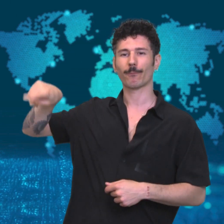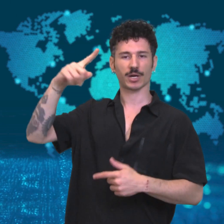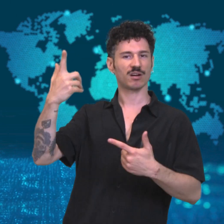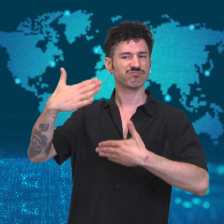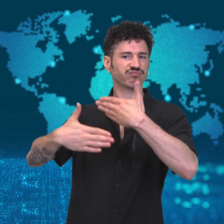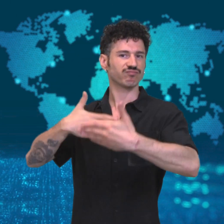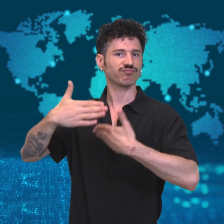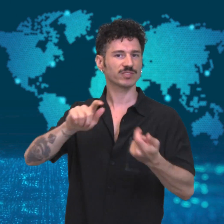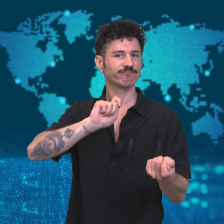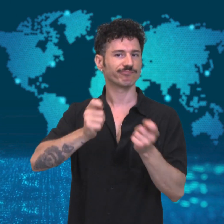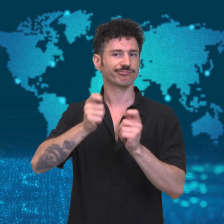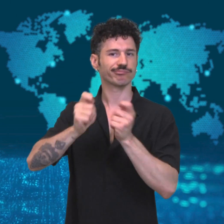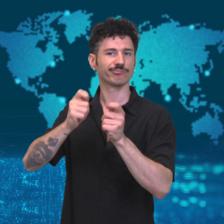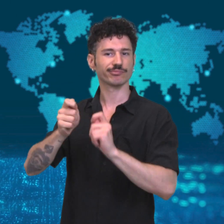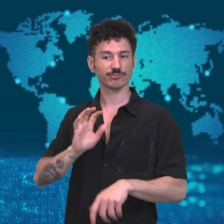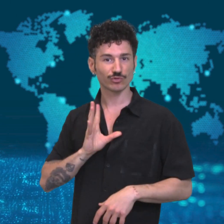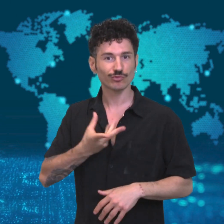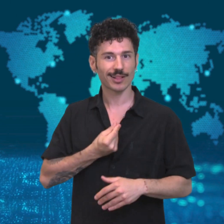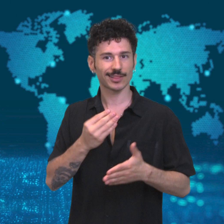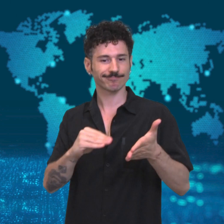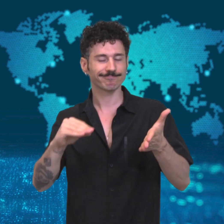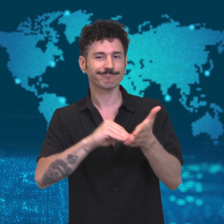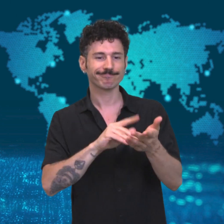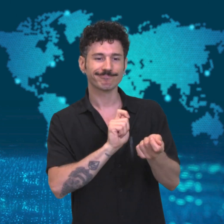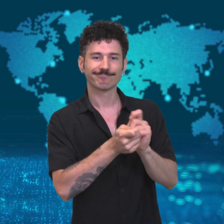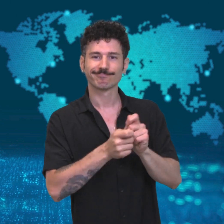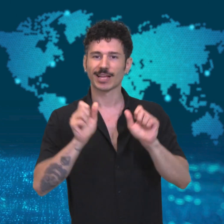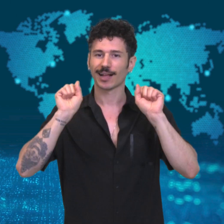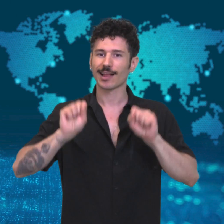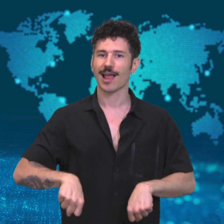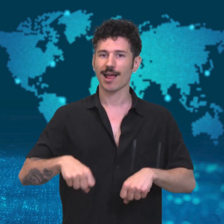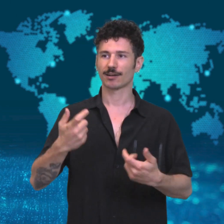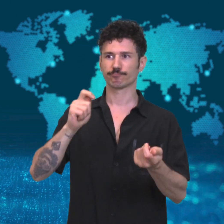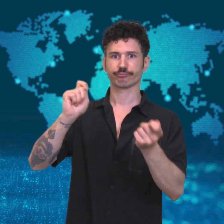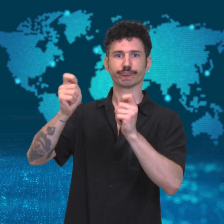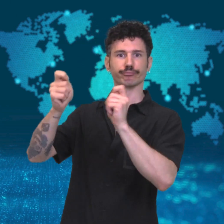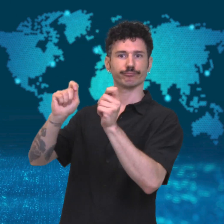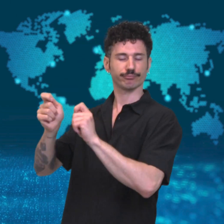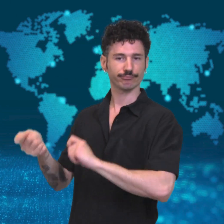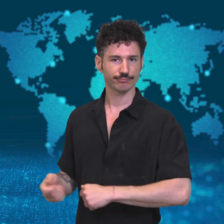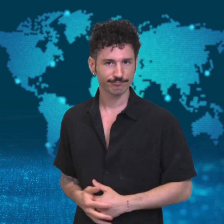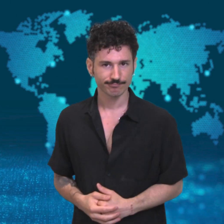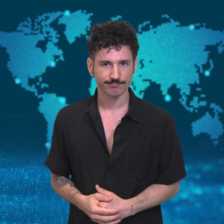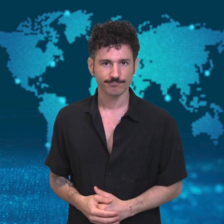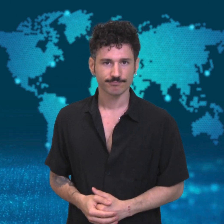dark ages” since most European Union countries